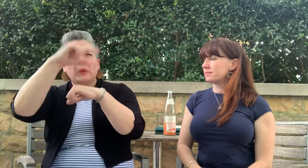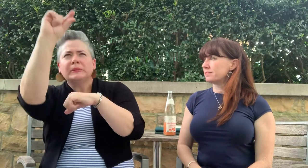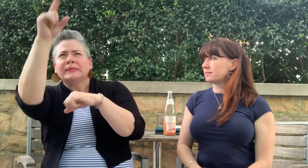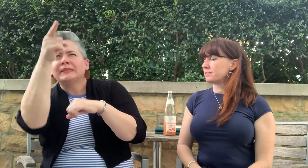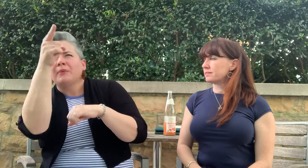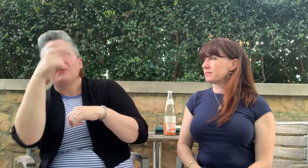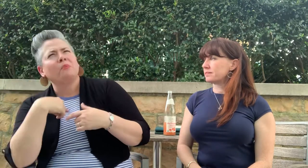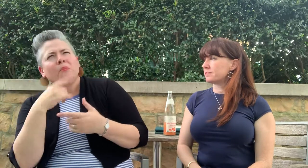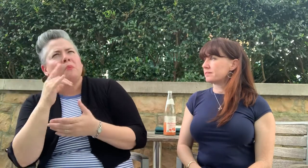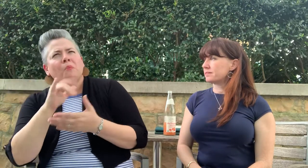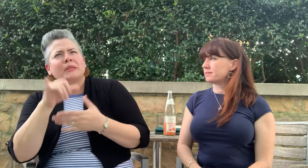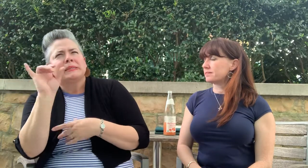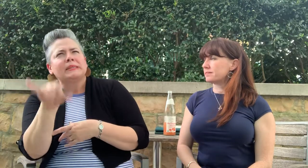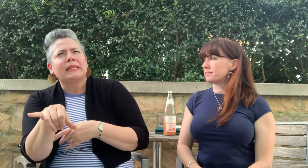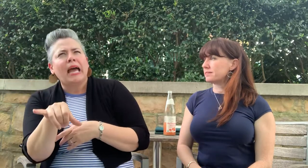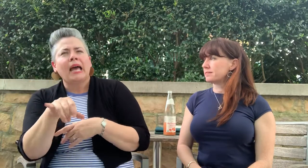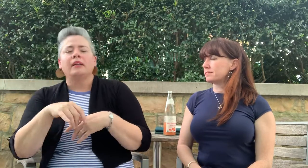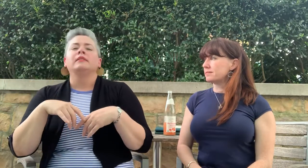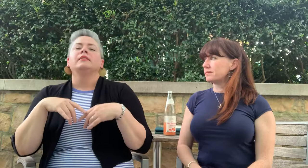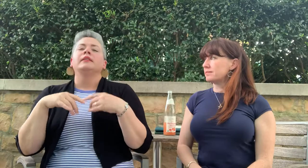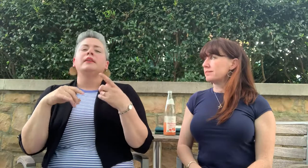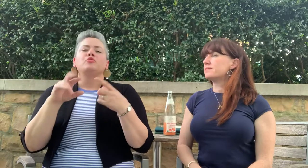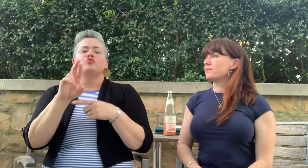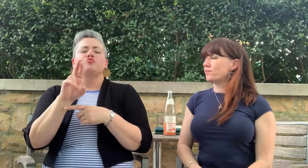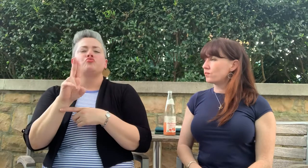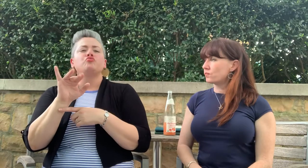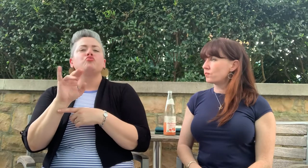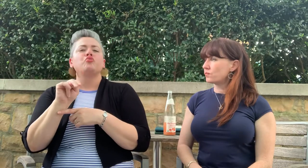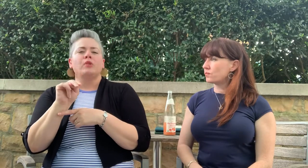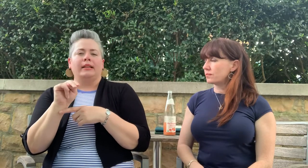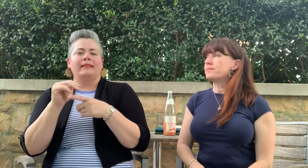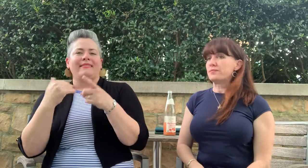ruins at the top of a very tall hill.